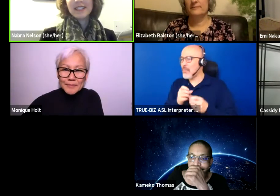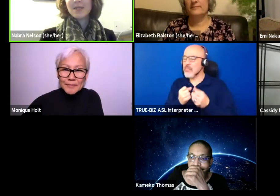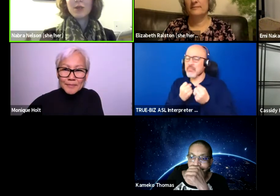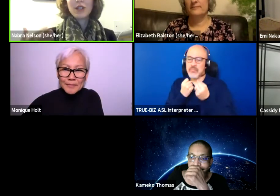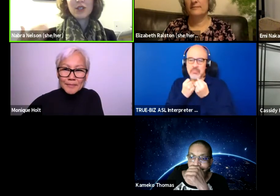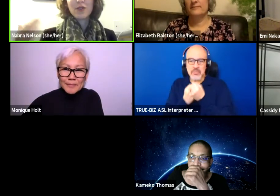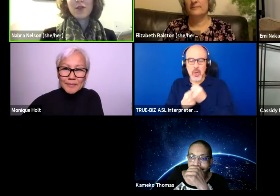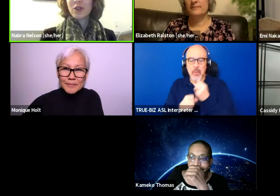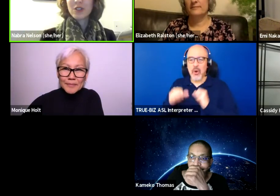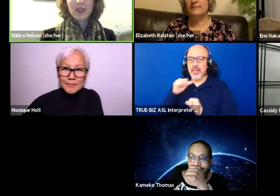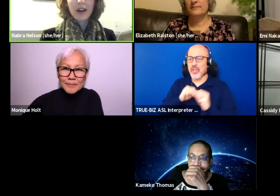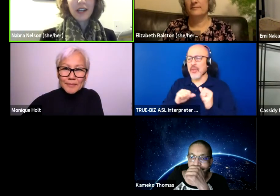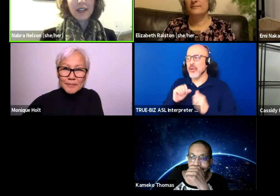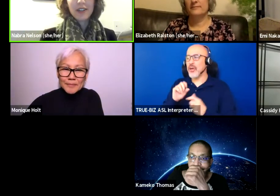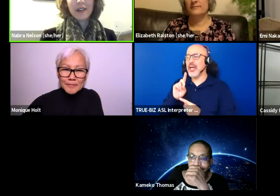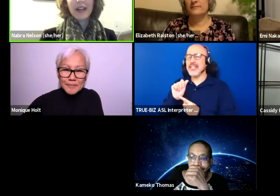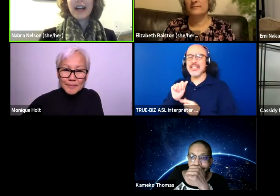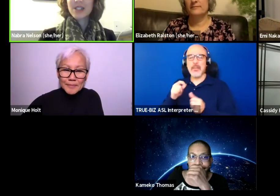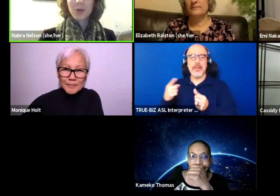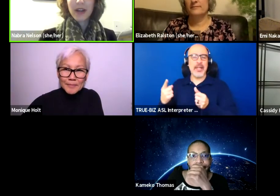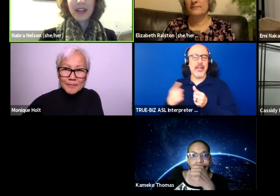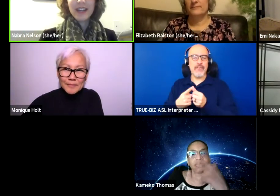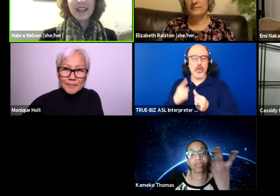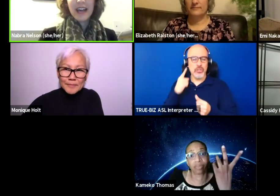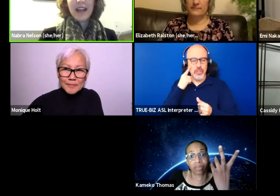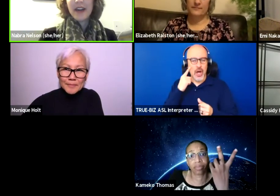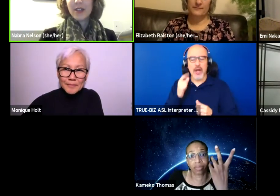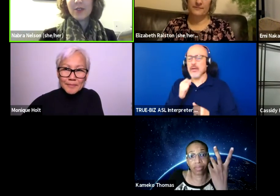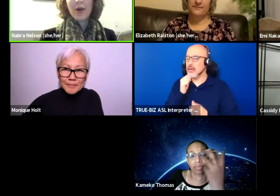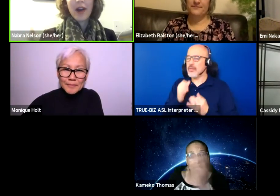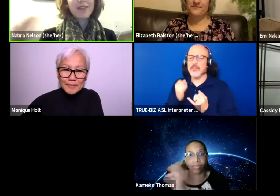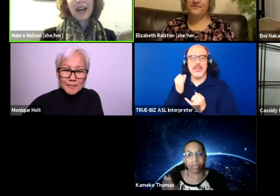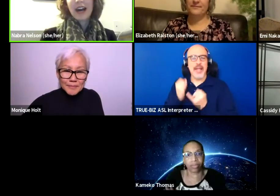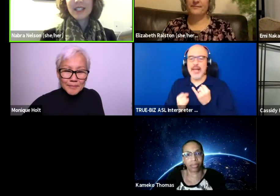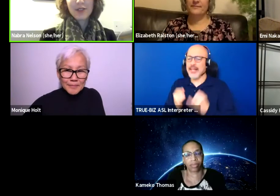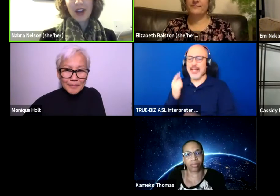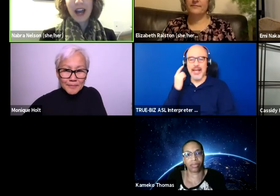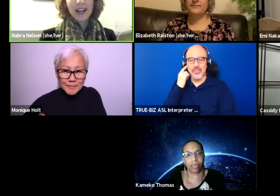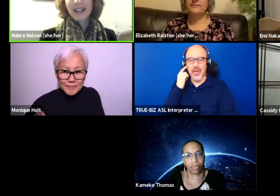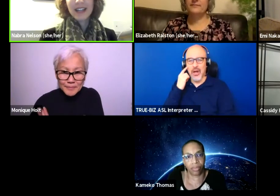that disability is a first thought and not a last one, and that you don't have to ask for access